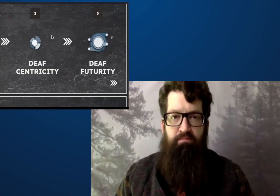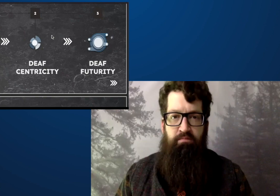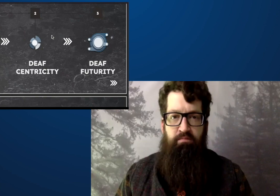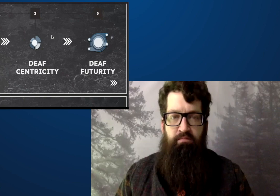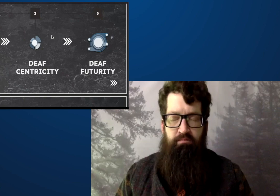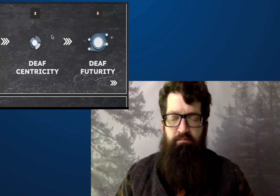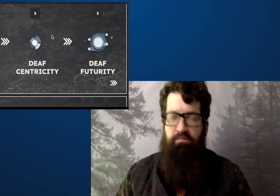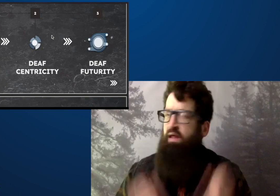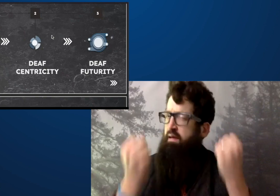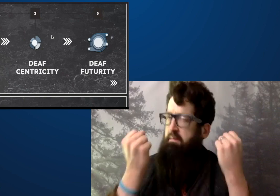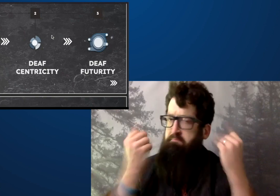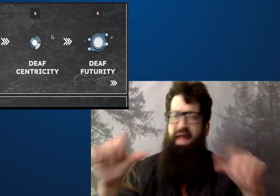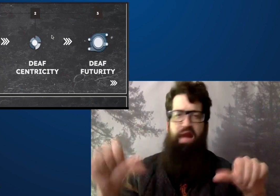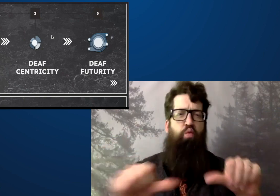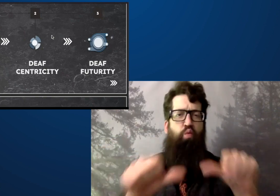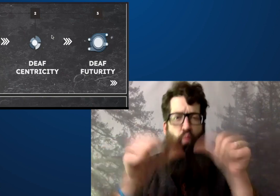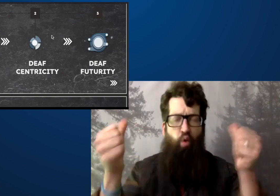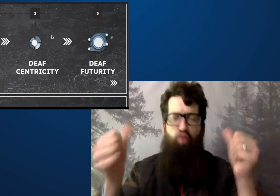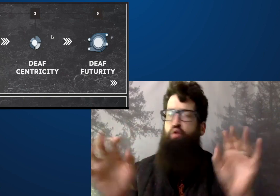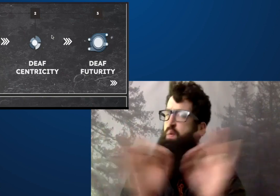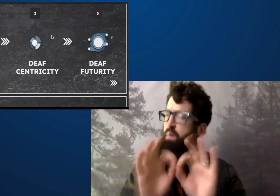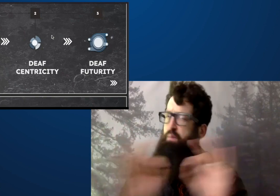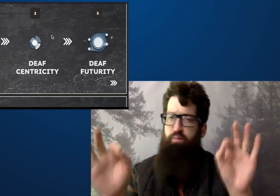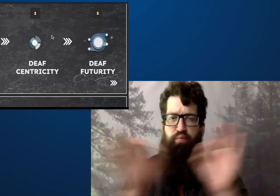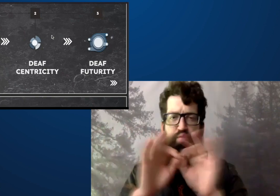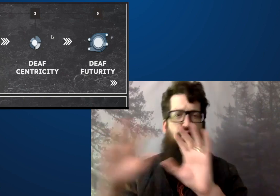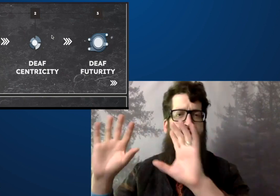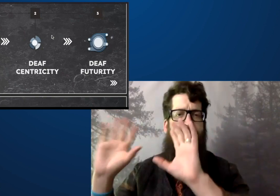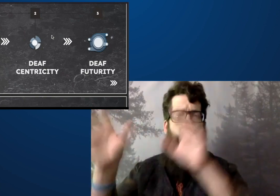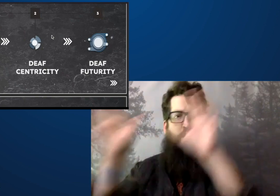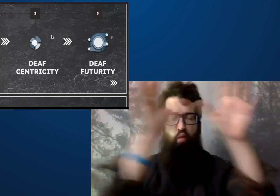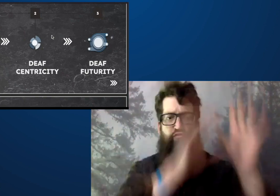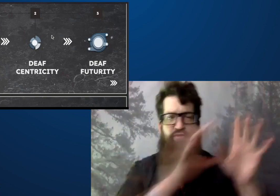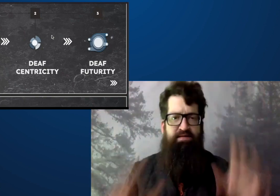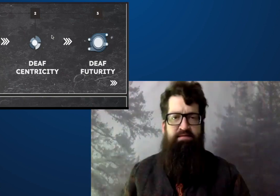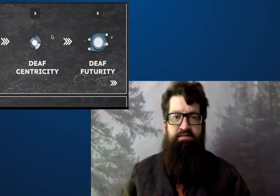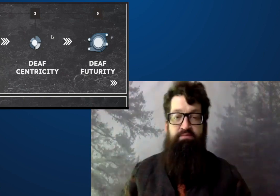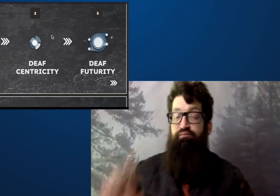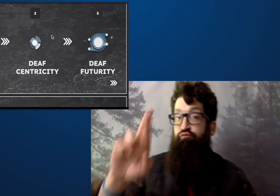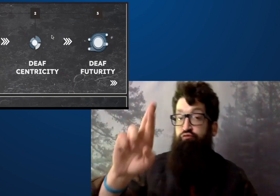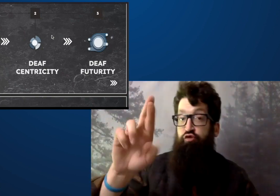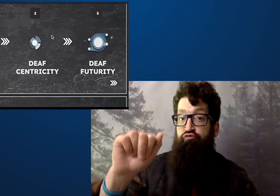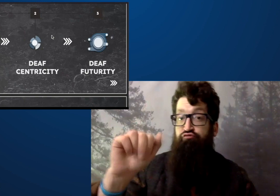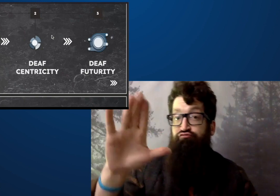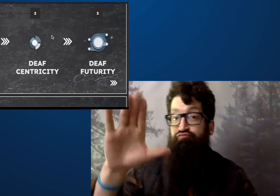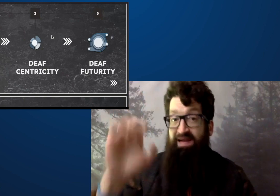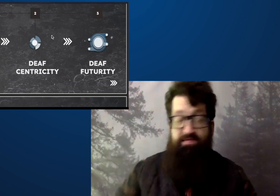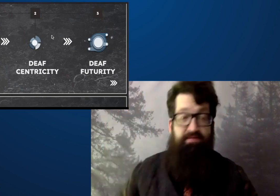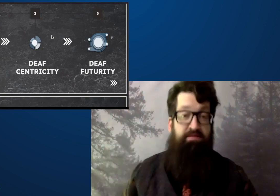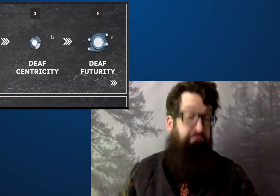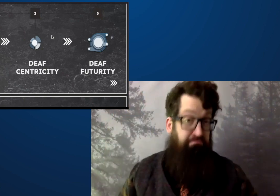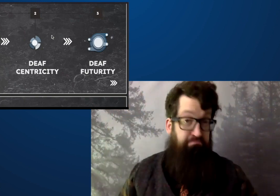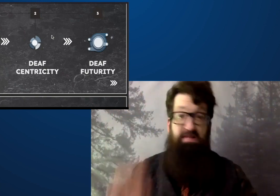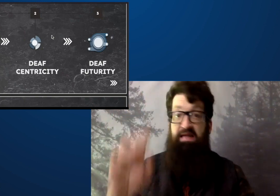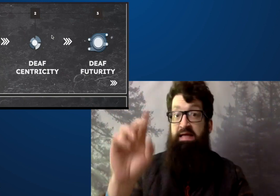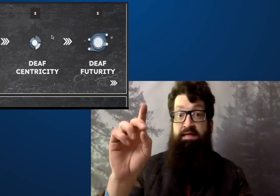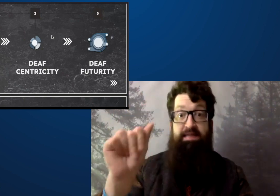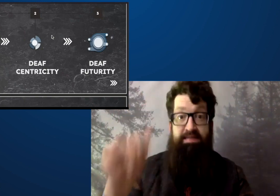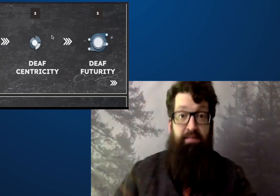must be focused on deaf people doesn't matter.